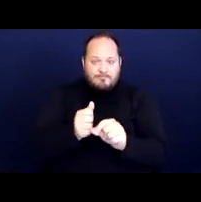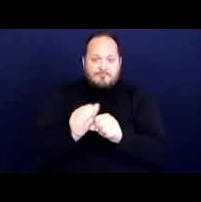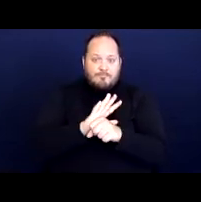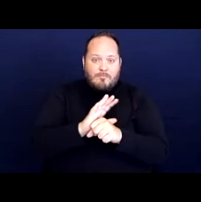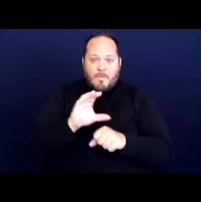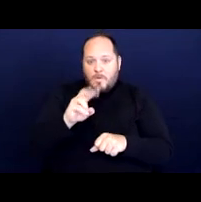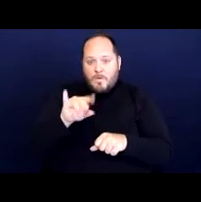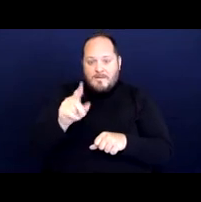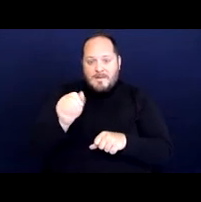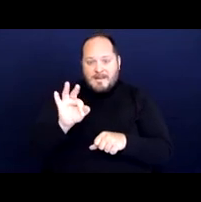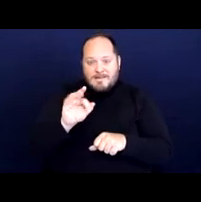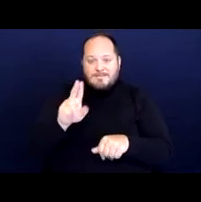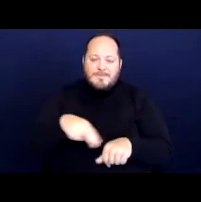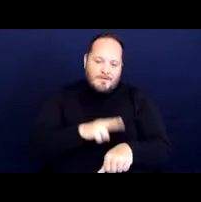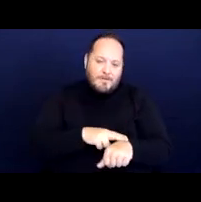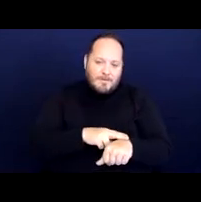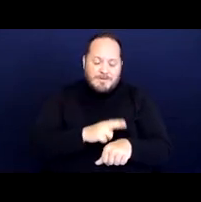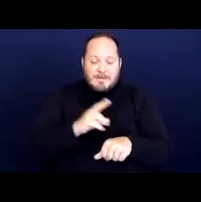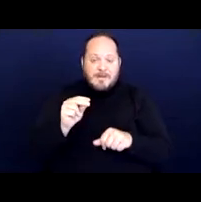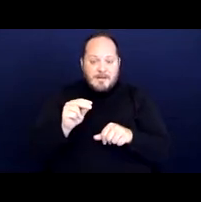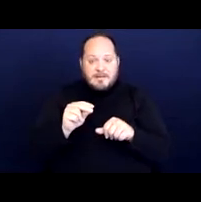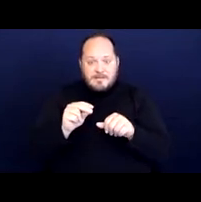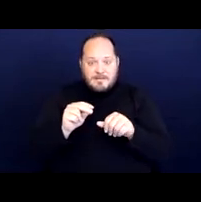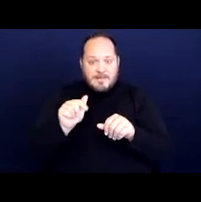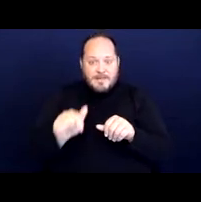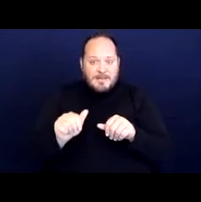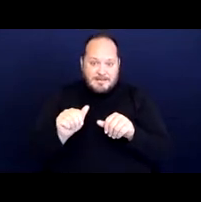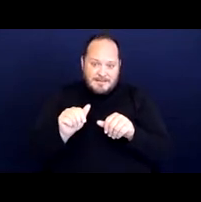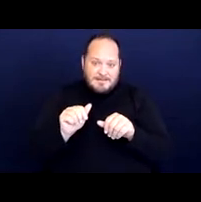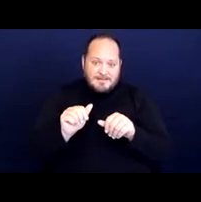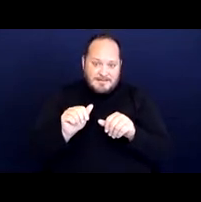and its potential to continue to exacerbate this issue.